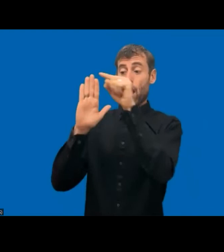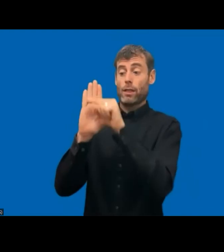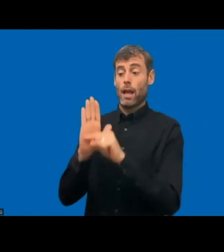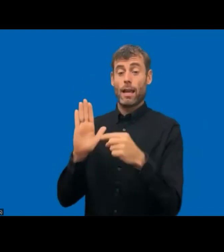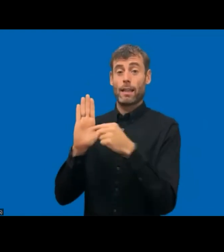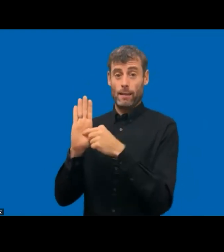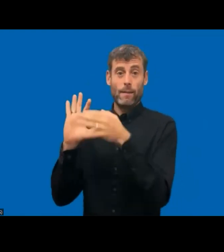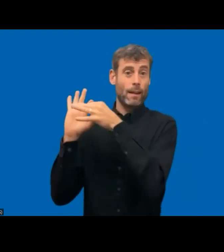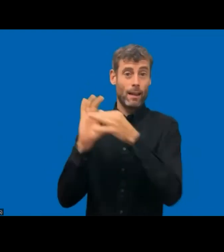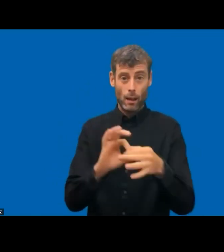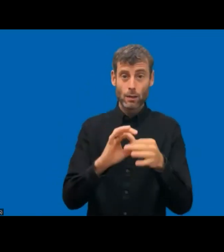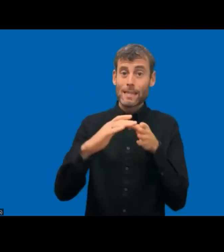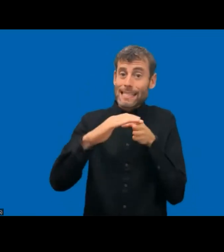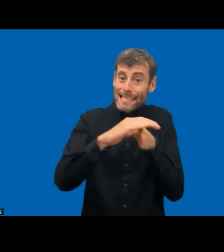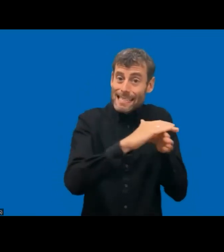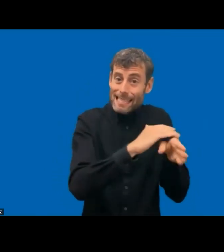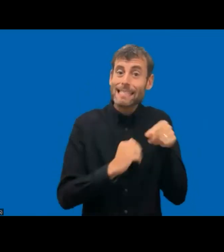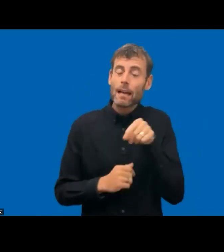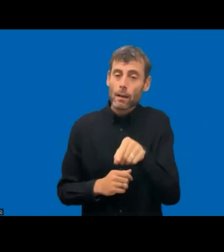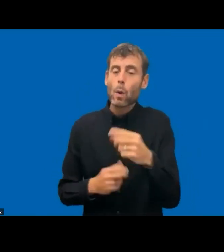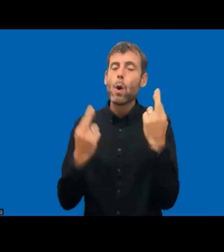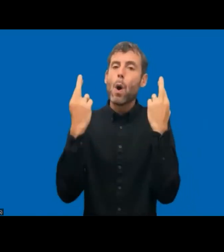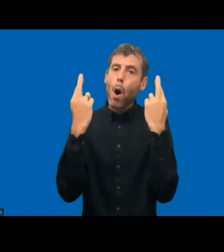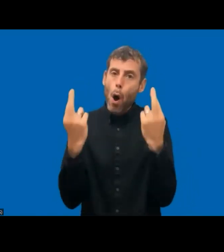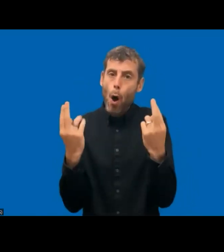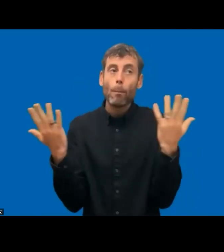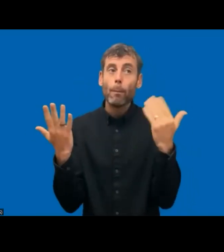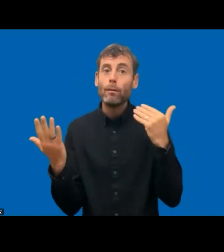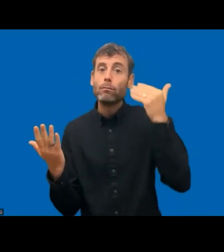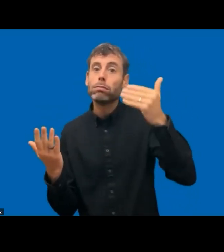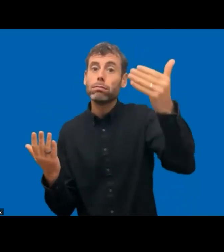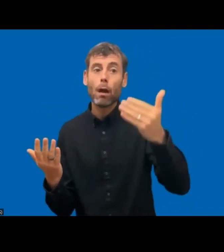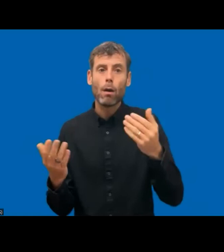with disabilities can join the public sector as public servants and this would be very